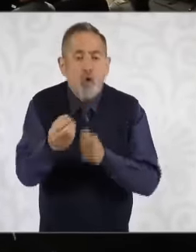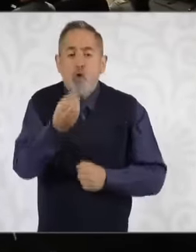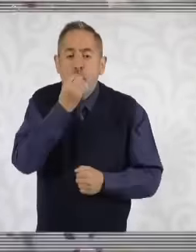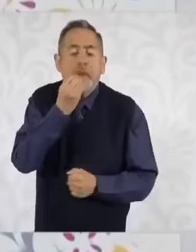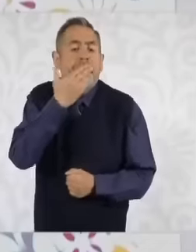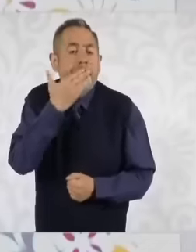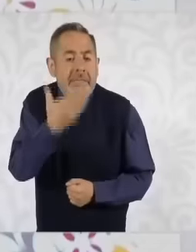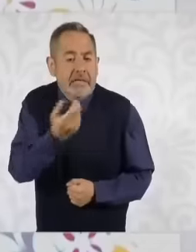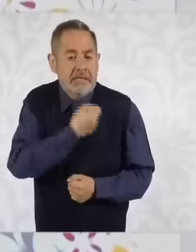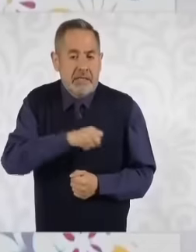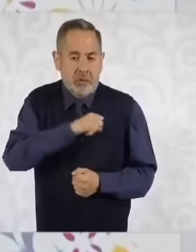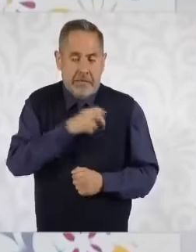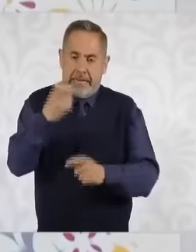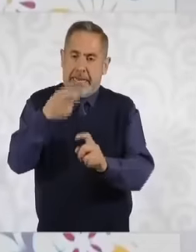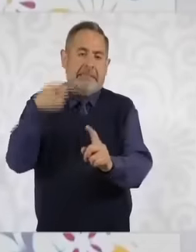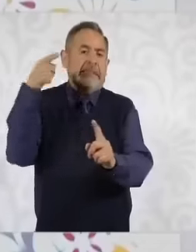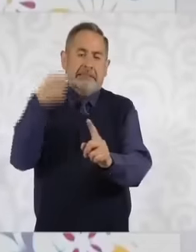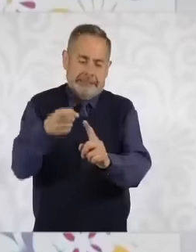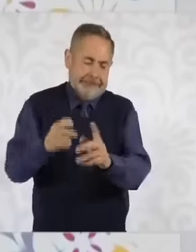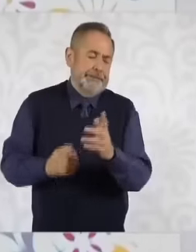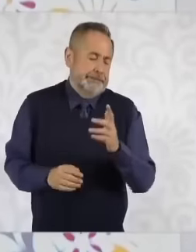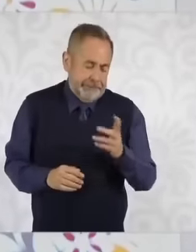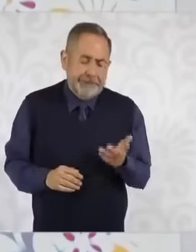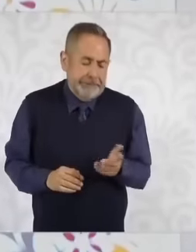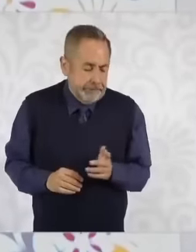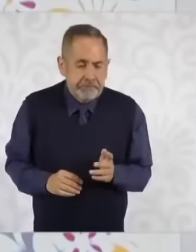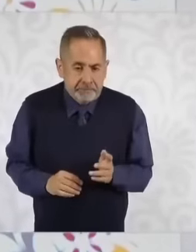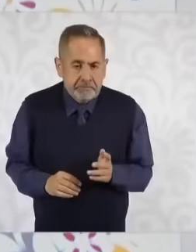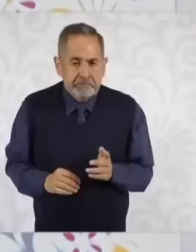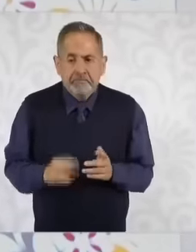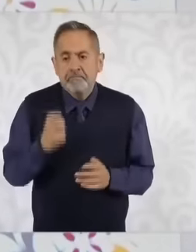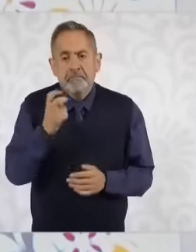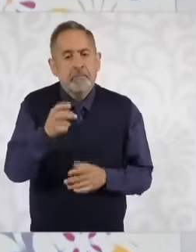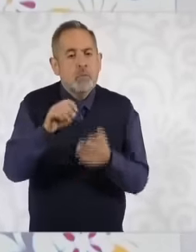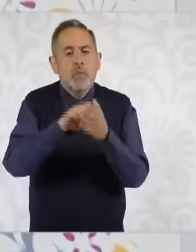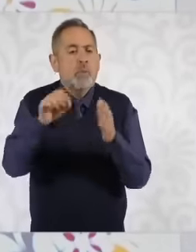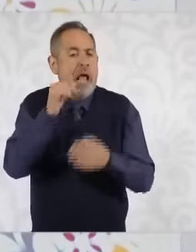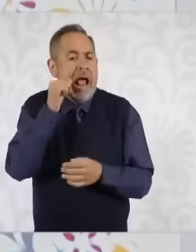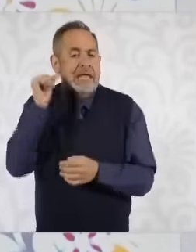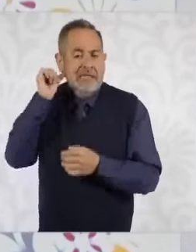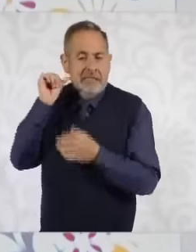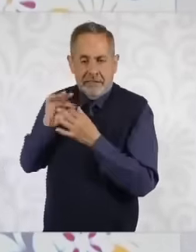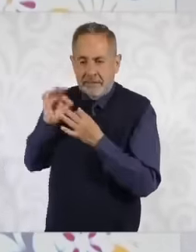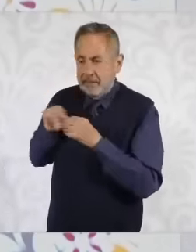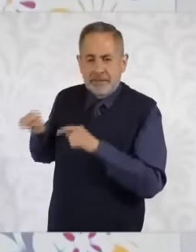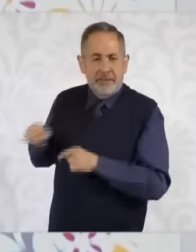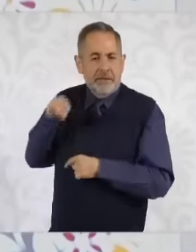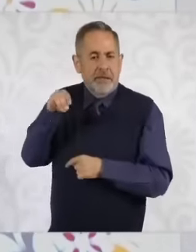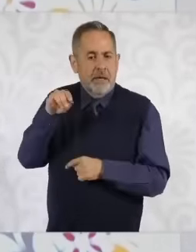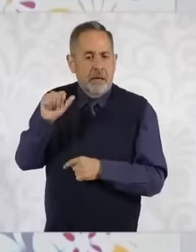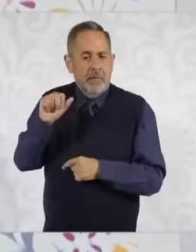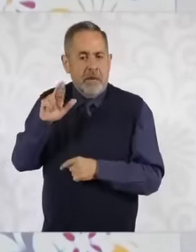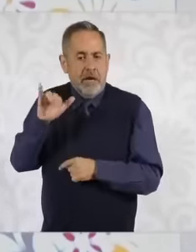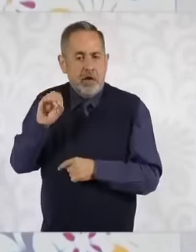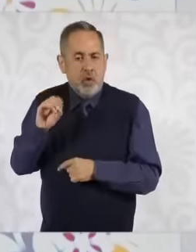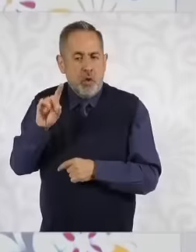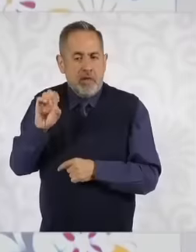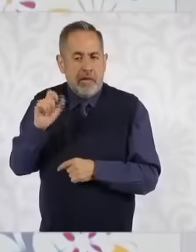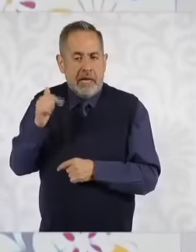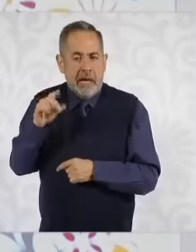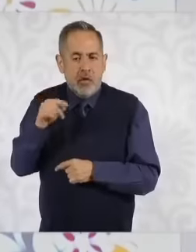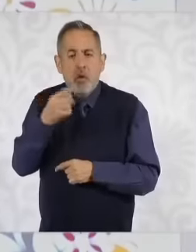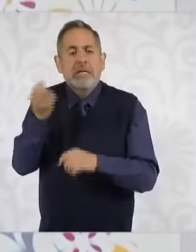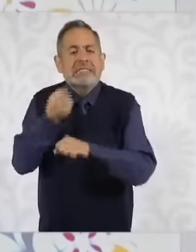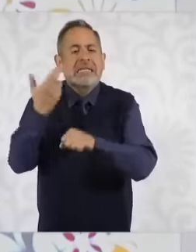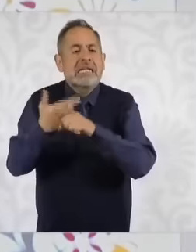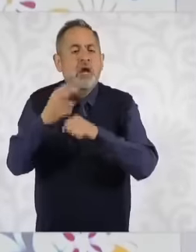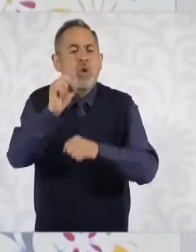, which is the reason for what Mario Delgado, secretary of education, expressed yesterday about prohibiting